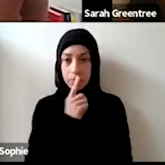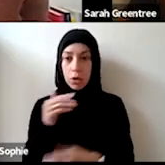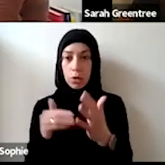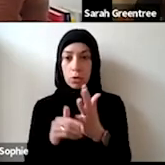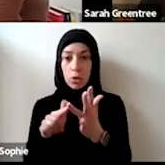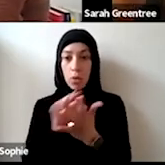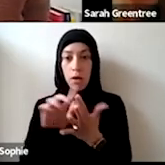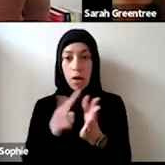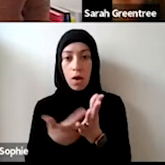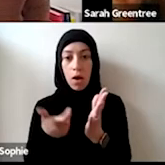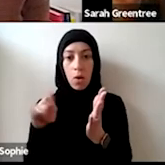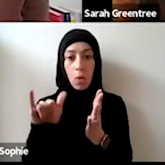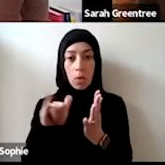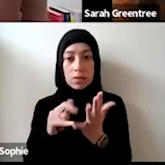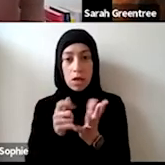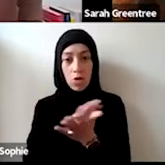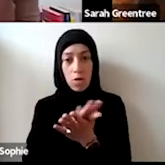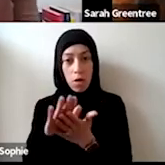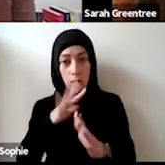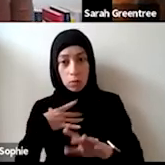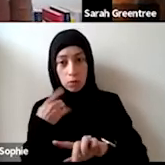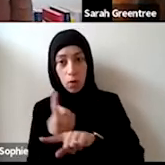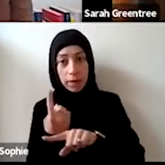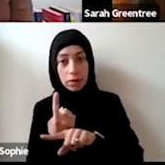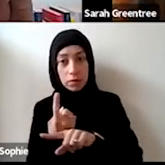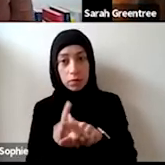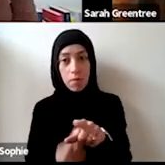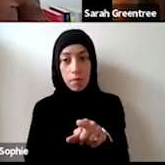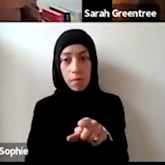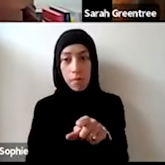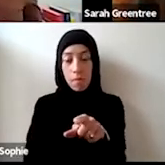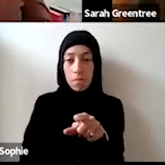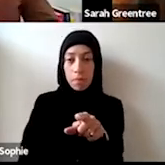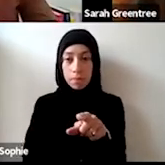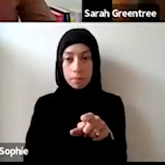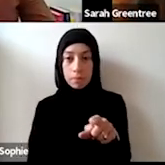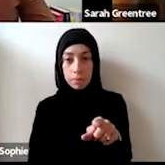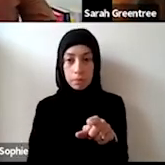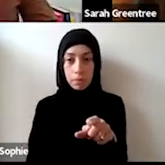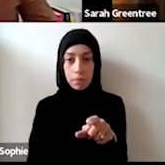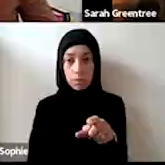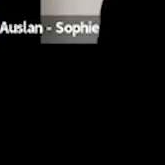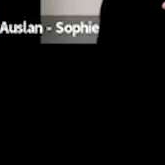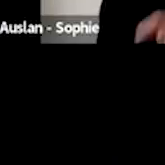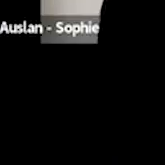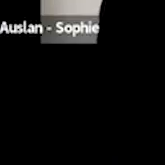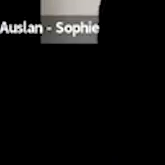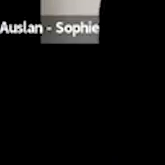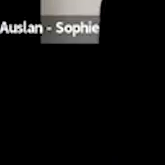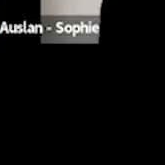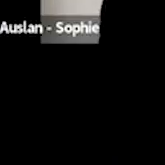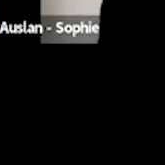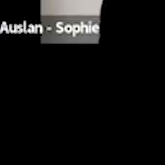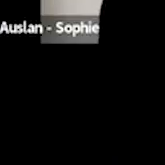I can't see the male